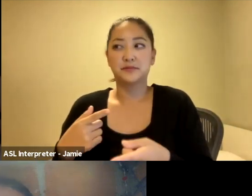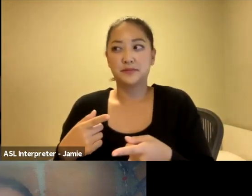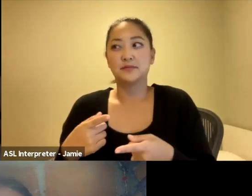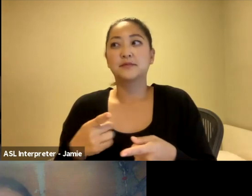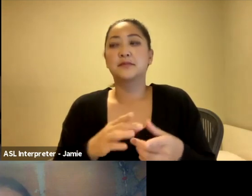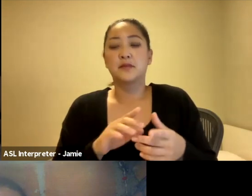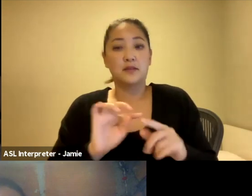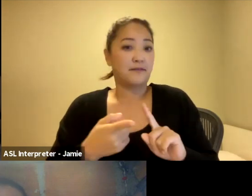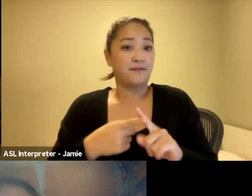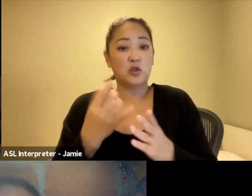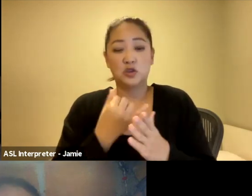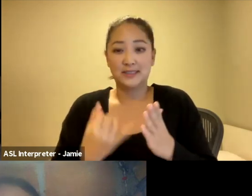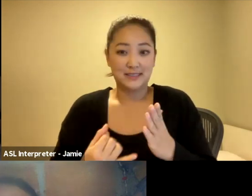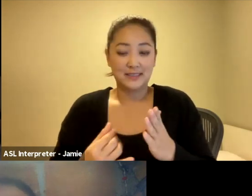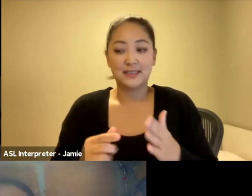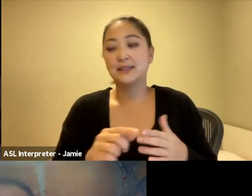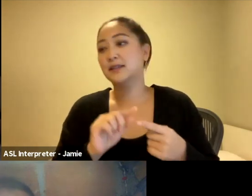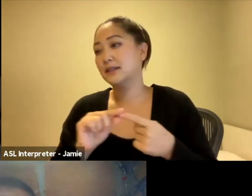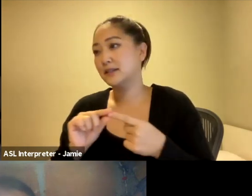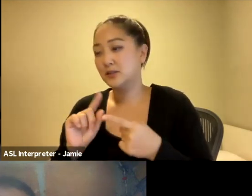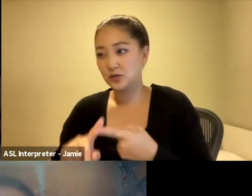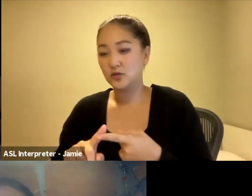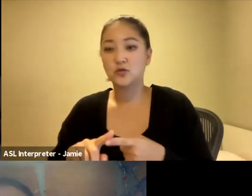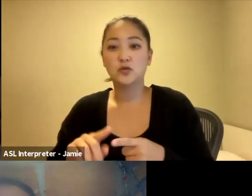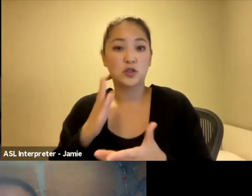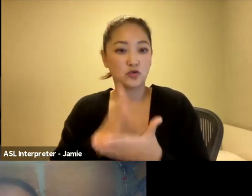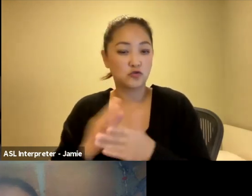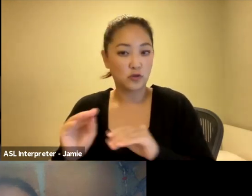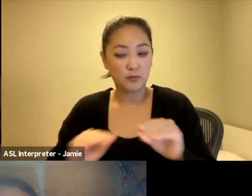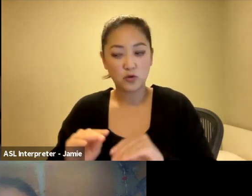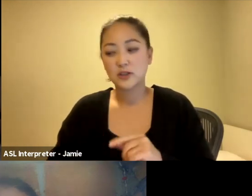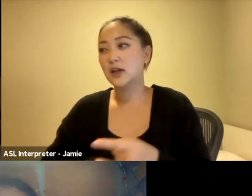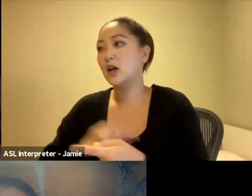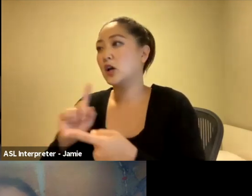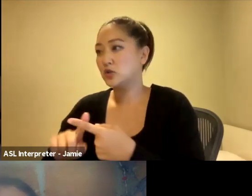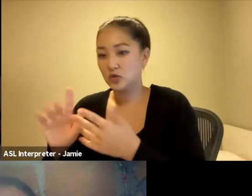that took me to hold the camera, finally. And this was Iwianch, it's the first time I hold a camera